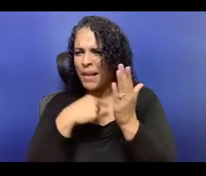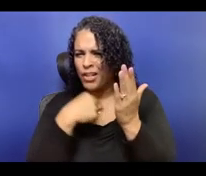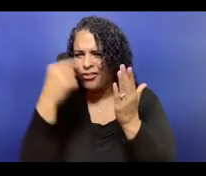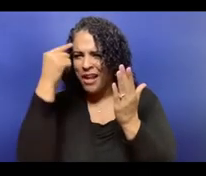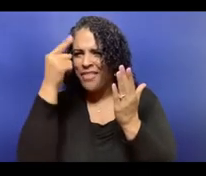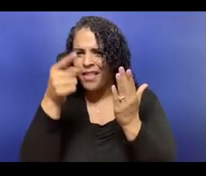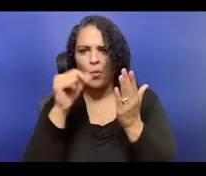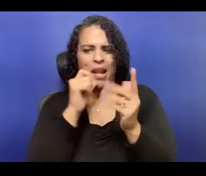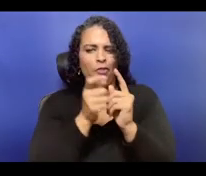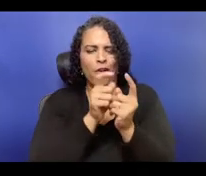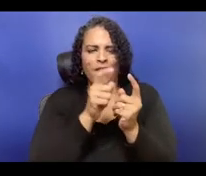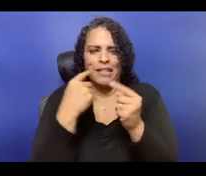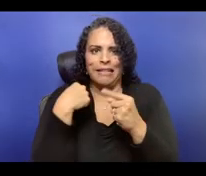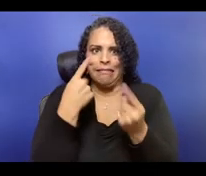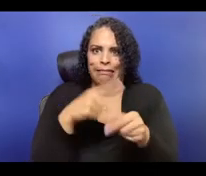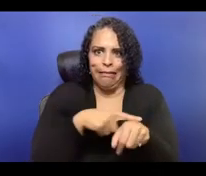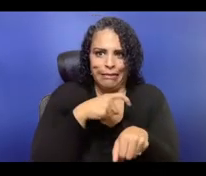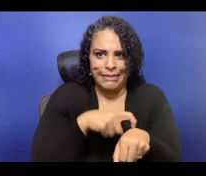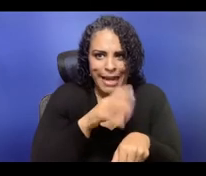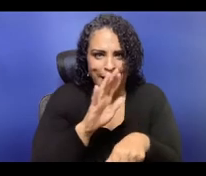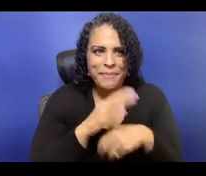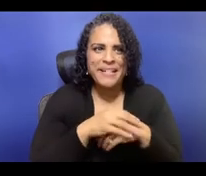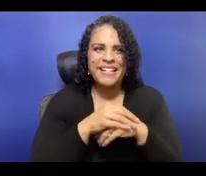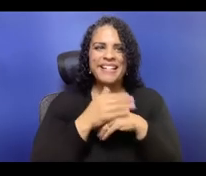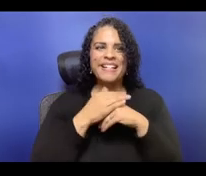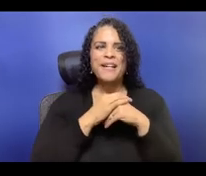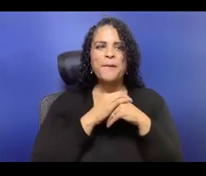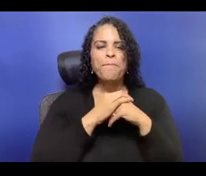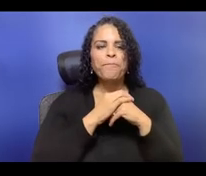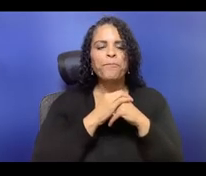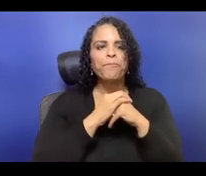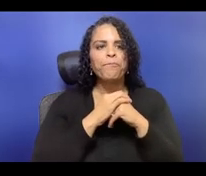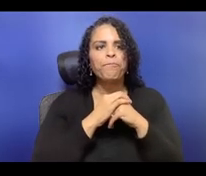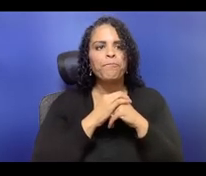to support our work, and here are the numbers